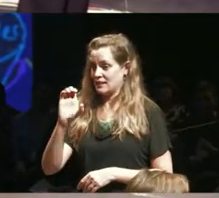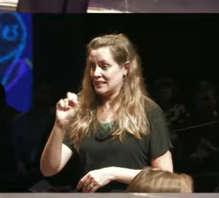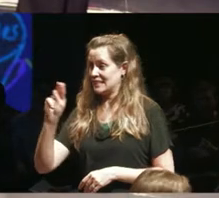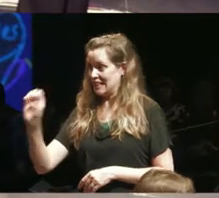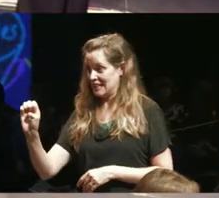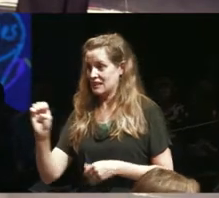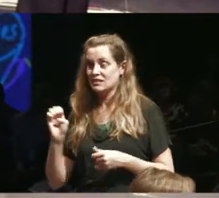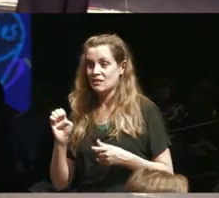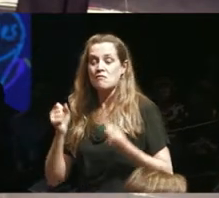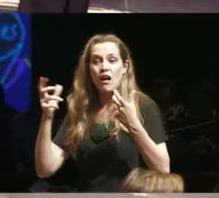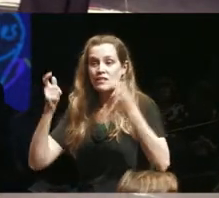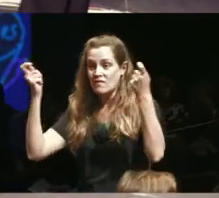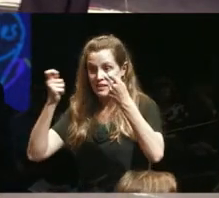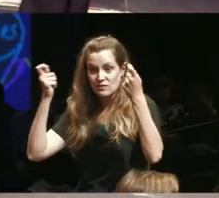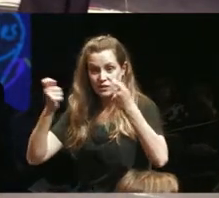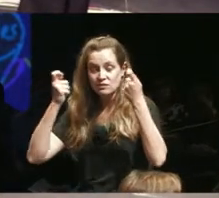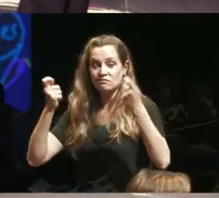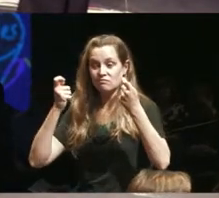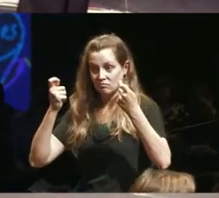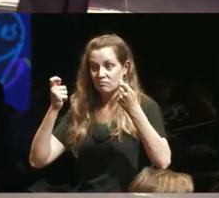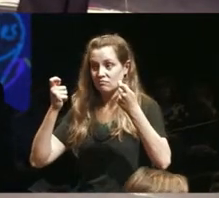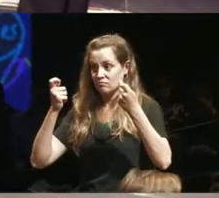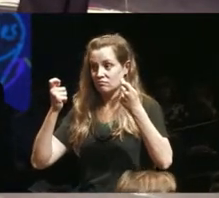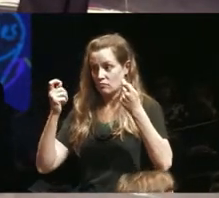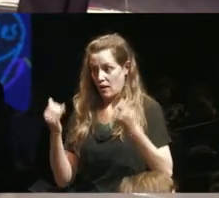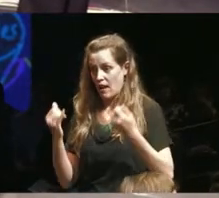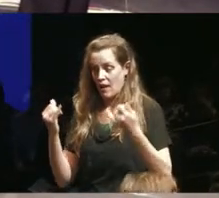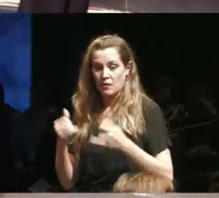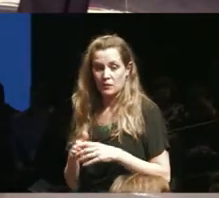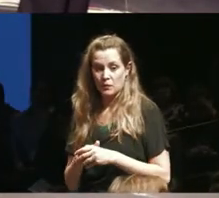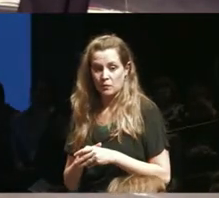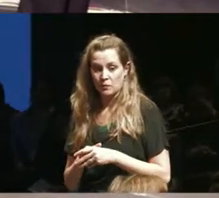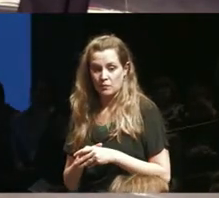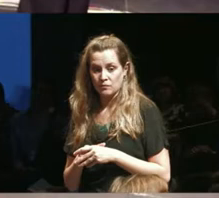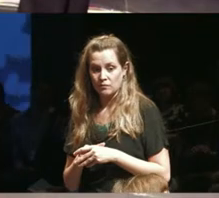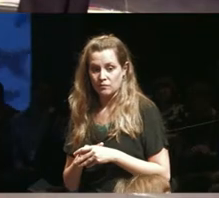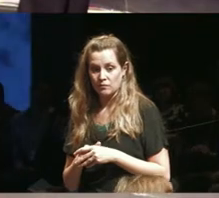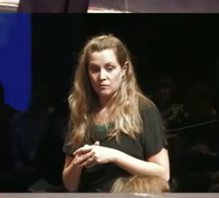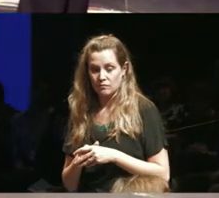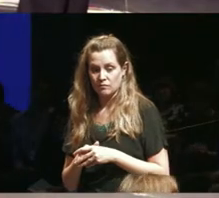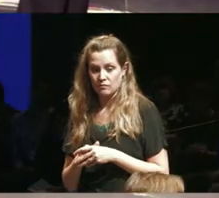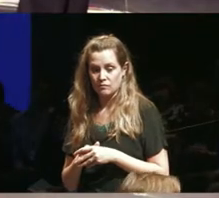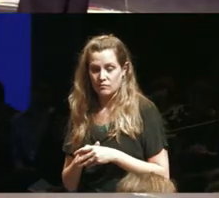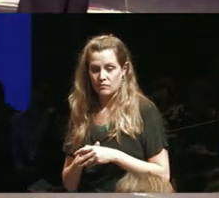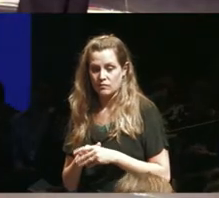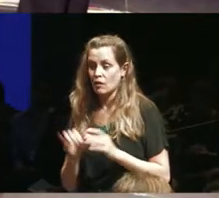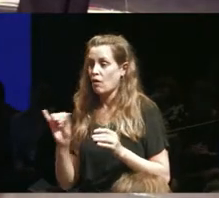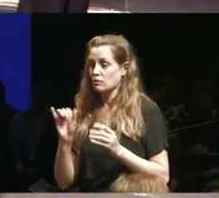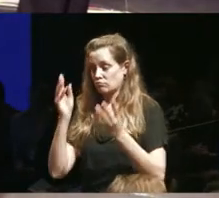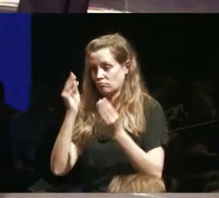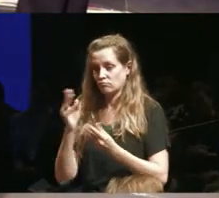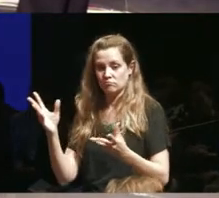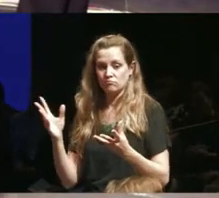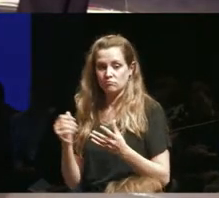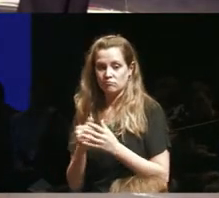festivals going on right now and so to to also say that I think we need to